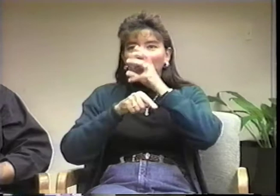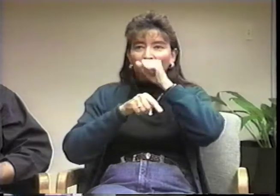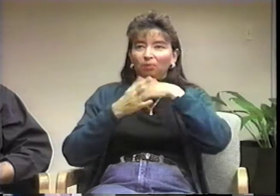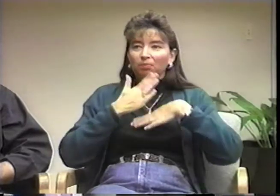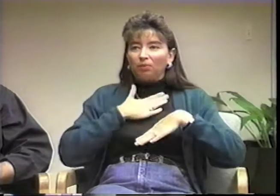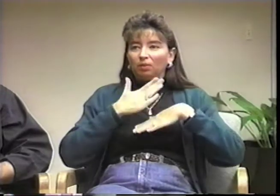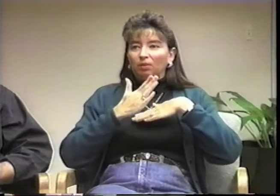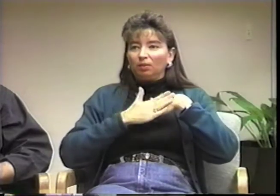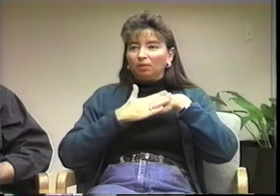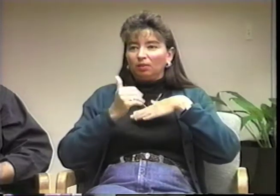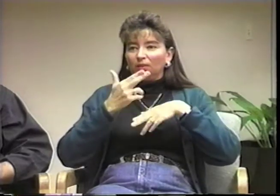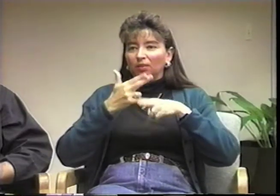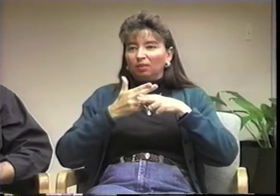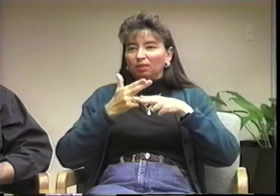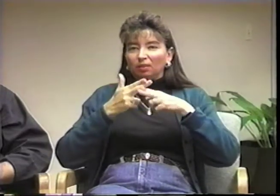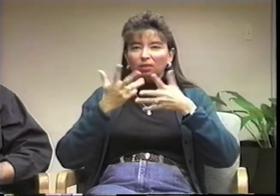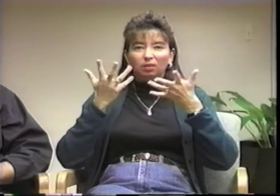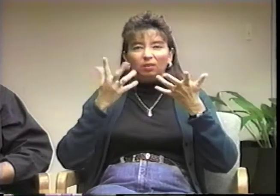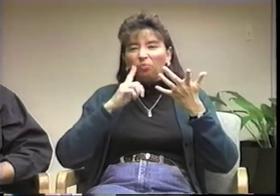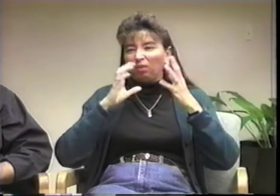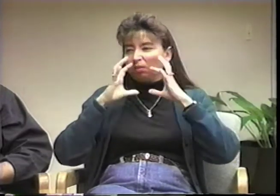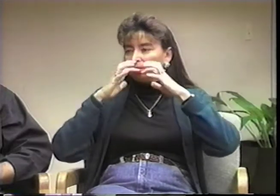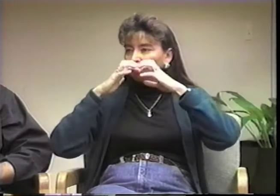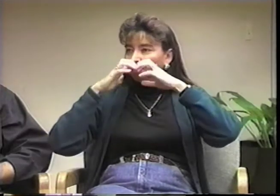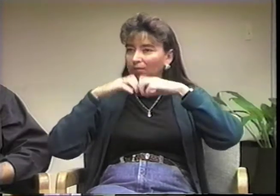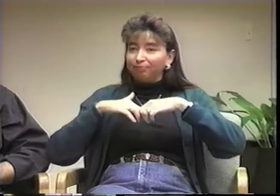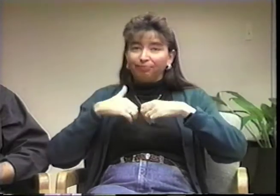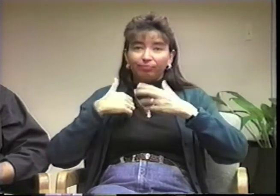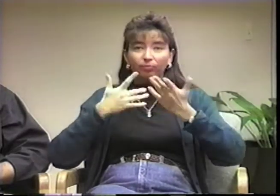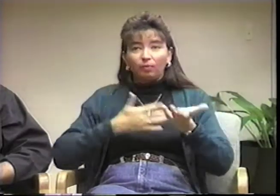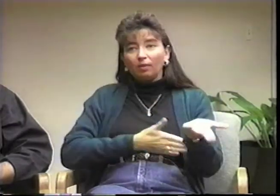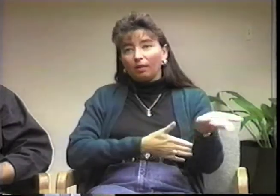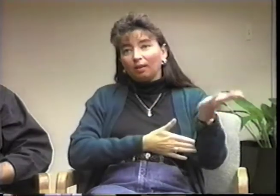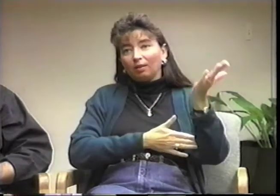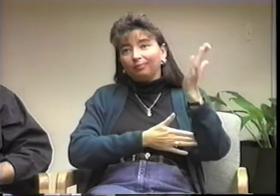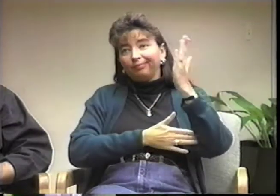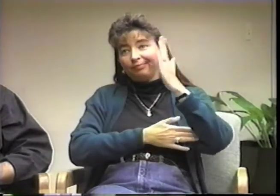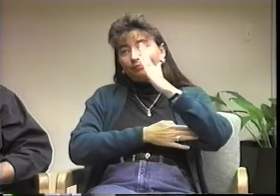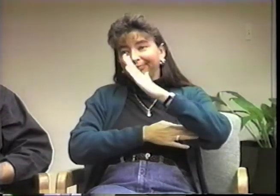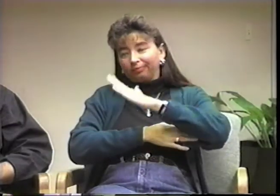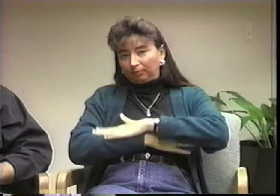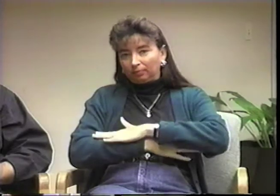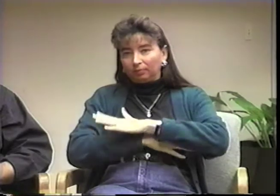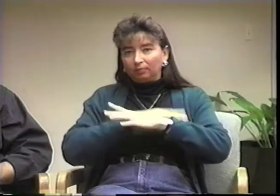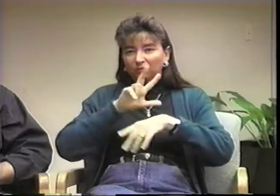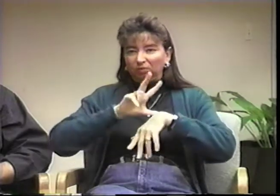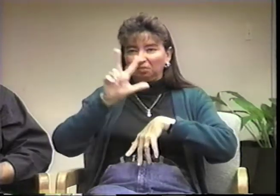It was very emotional and challenging. I was starving but I was afraid to leave to get something to eat. I thought maybe they would call my name